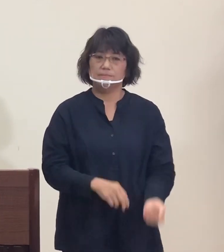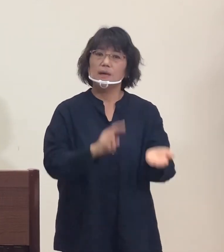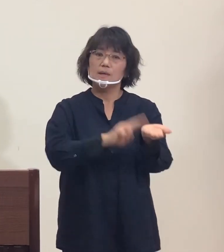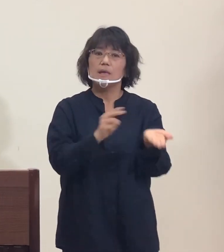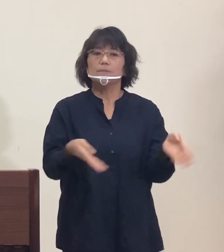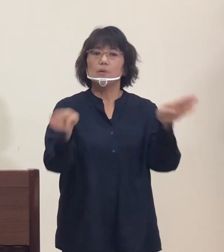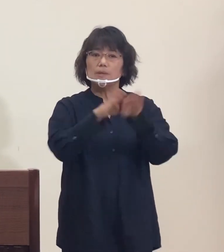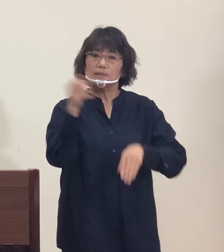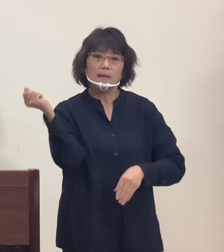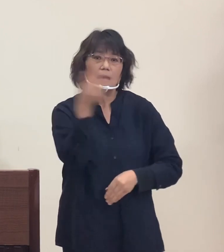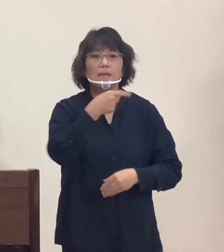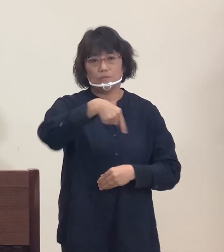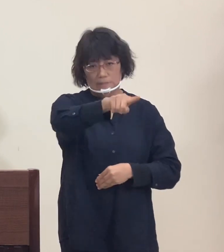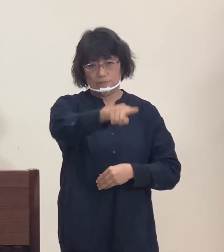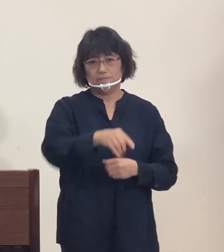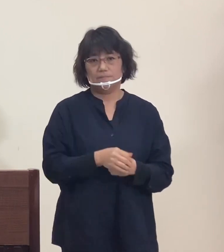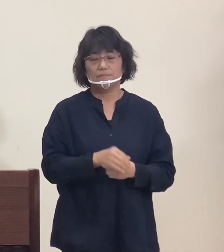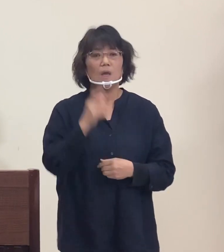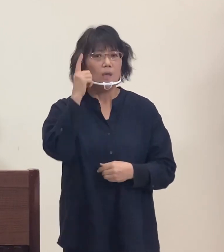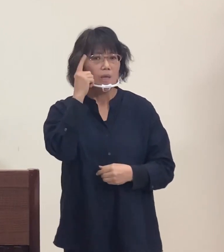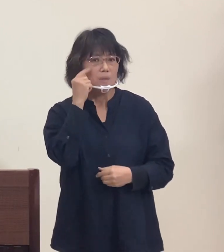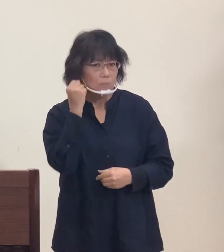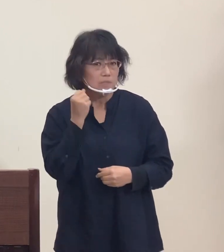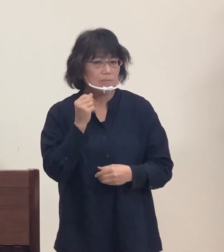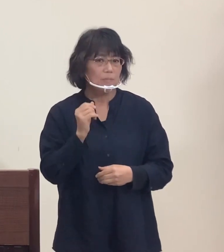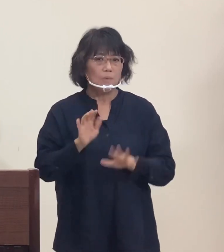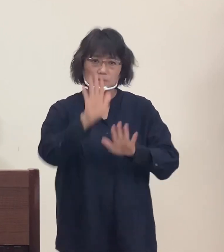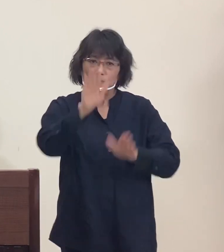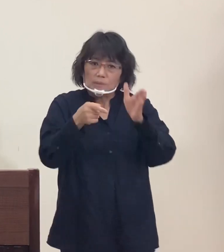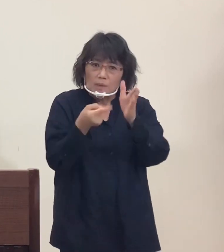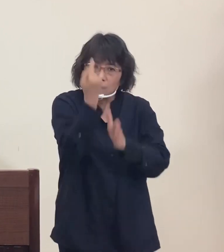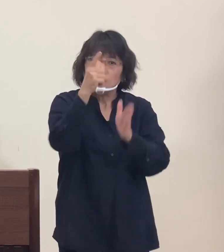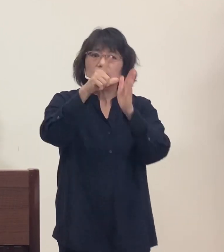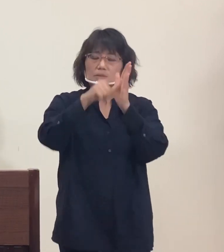If you show symptoms, please contact a medical institution immediately.